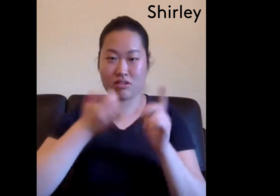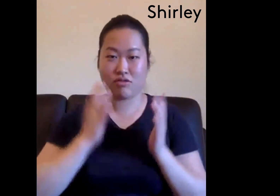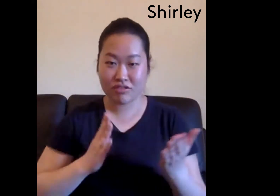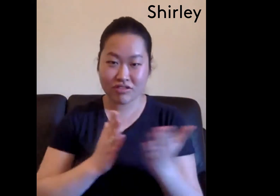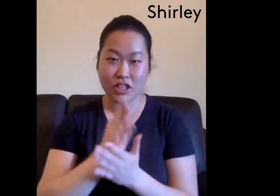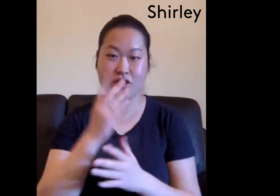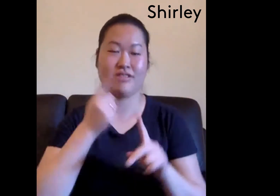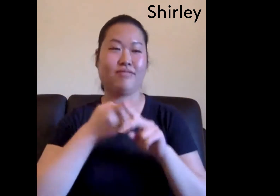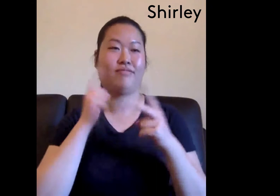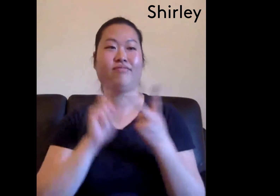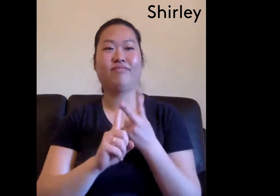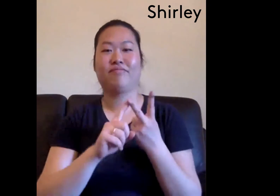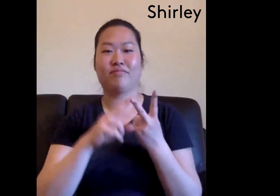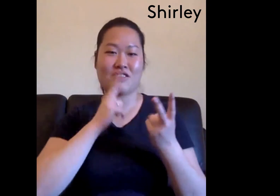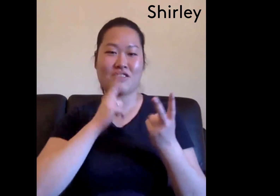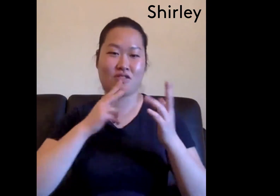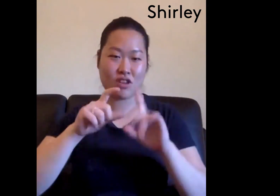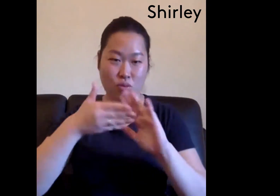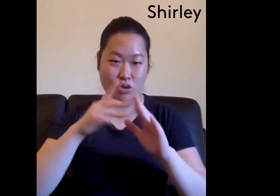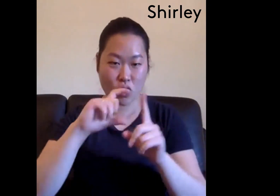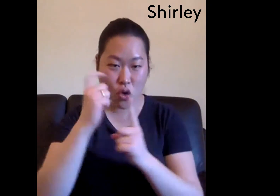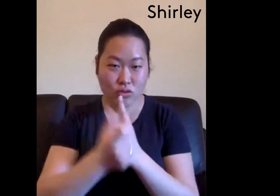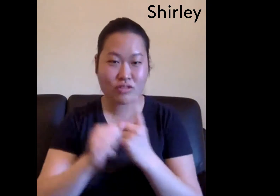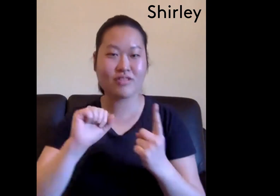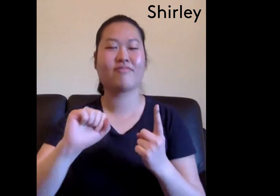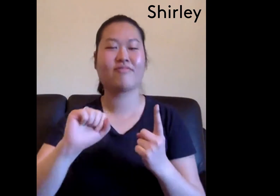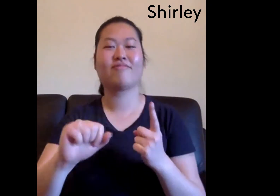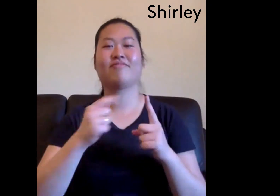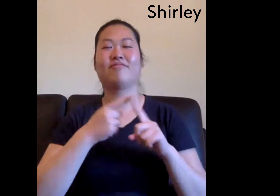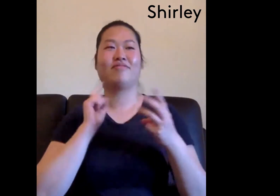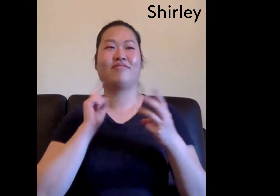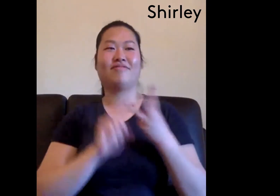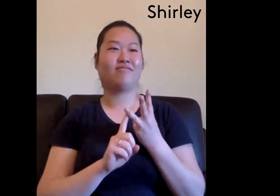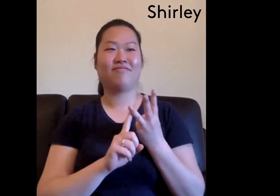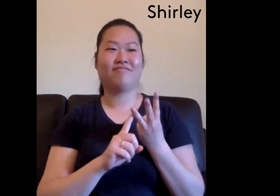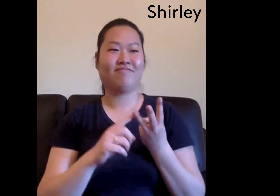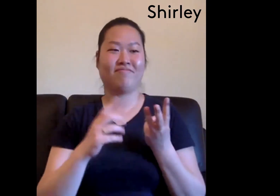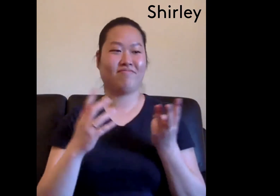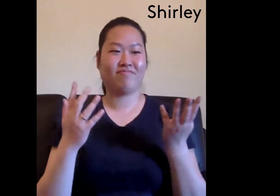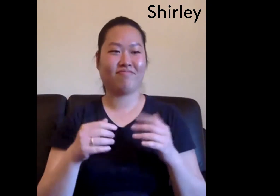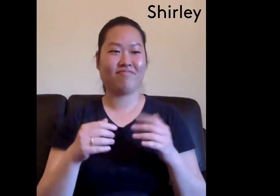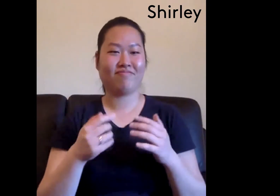Um also deaf topics like uh, advocacy human rights, uh,